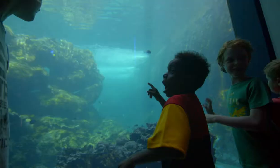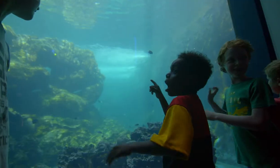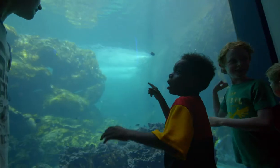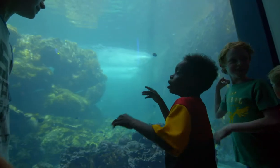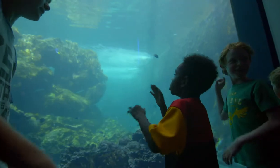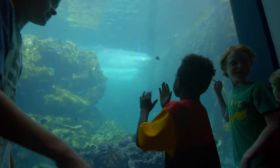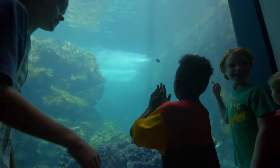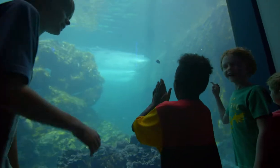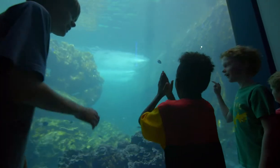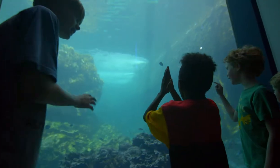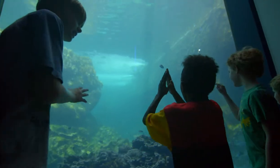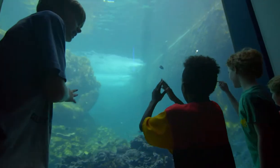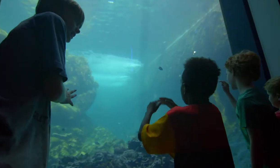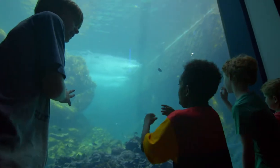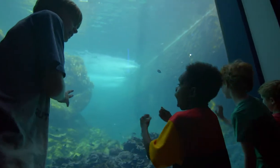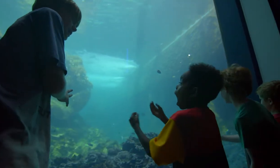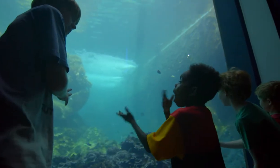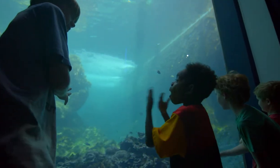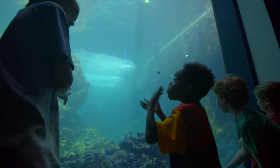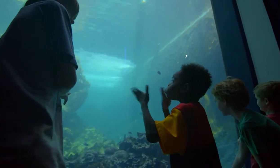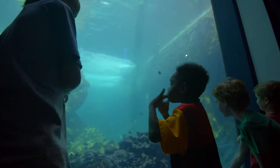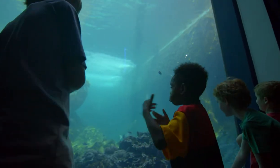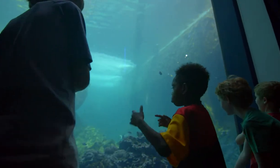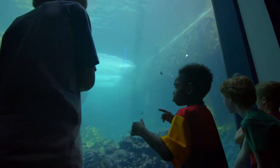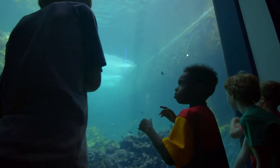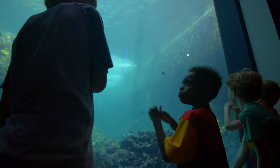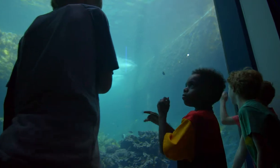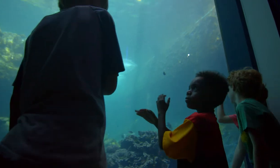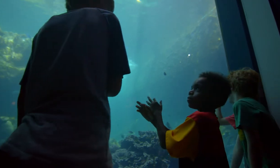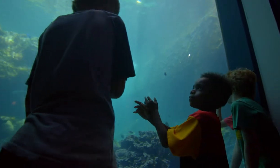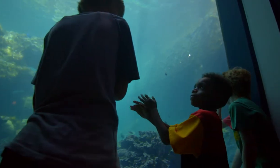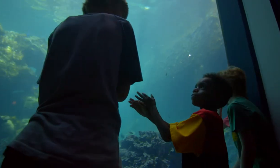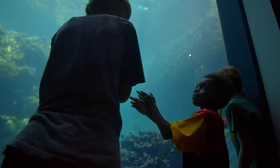Look! The shark eats fish.